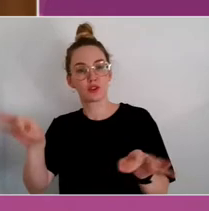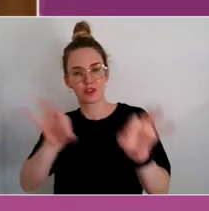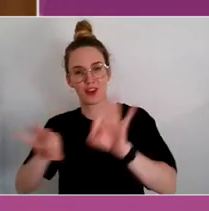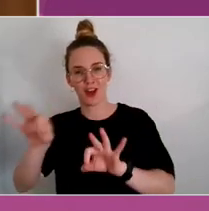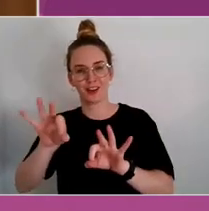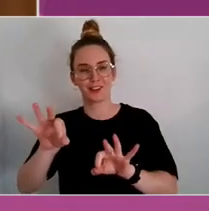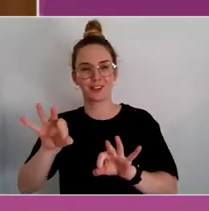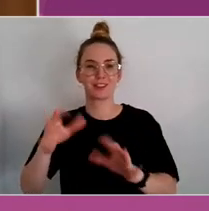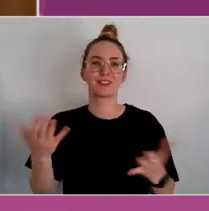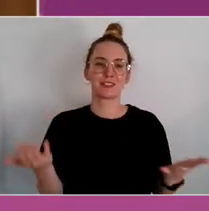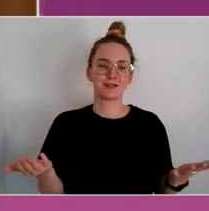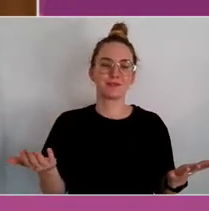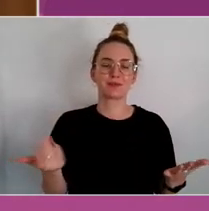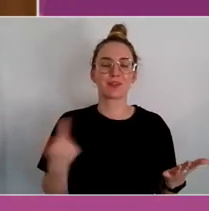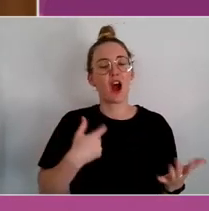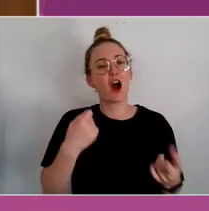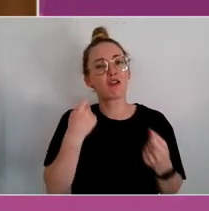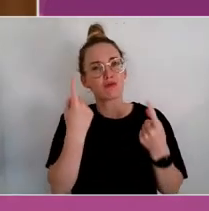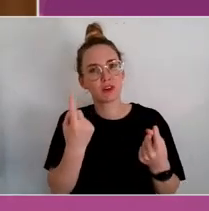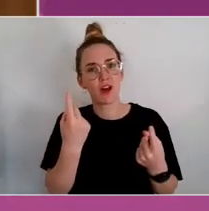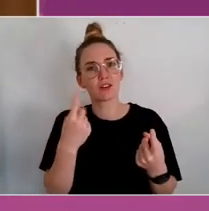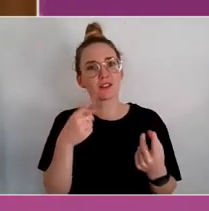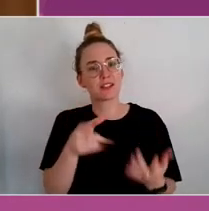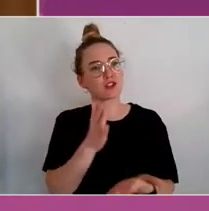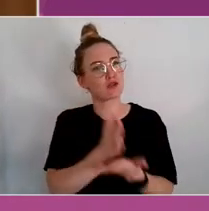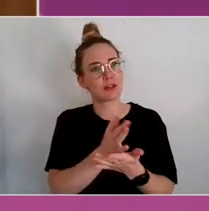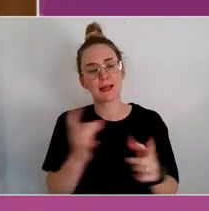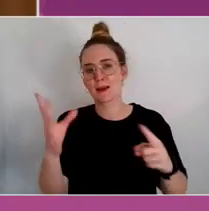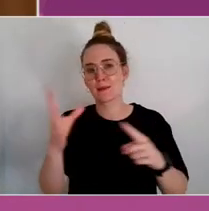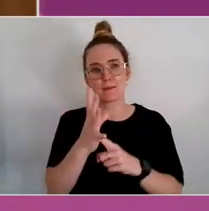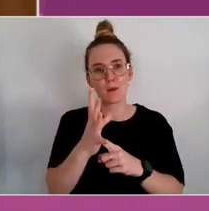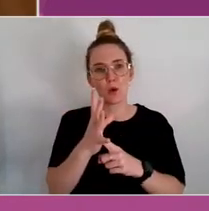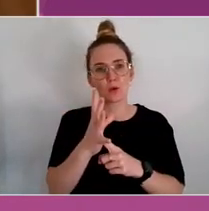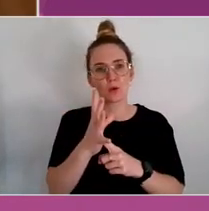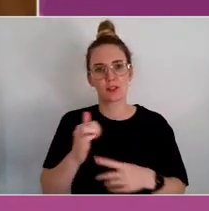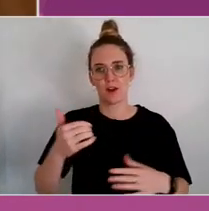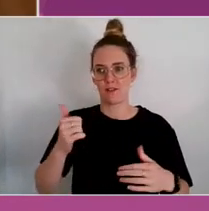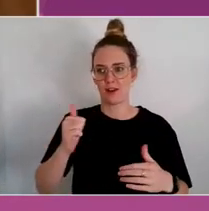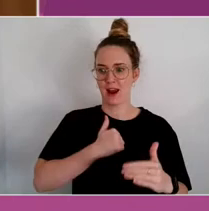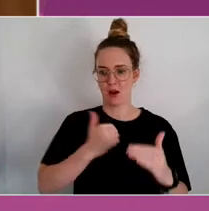But then I realised it's quite an important inversion of the hierarchy, if you go people,